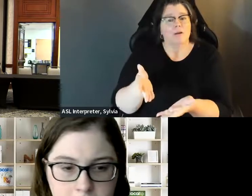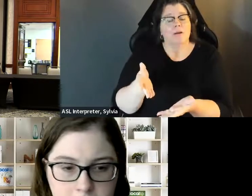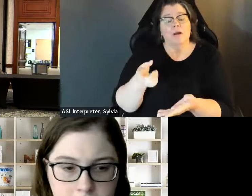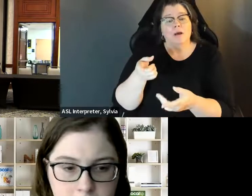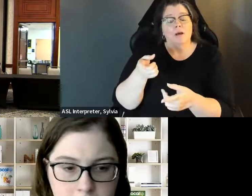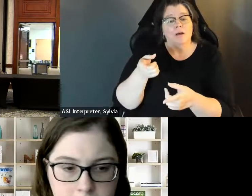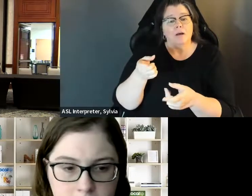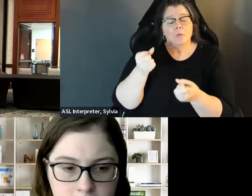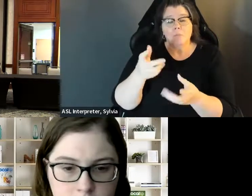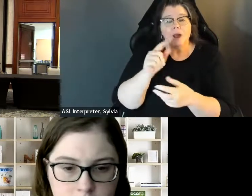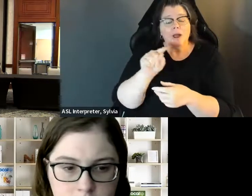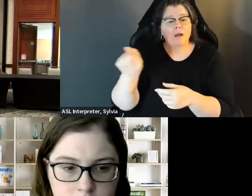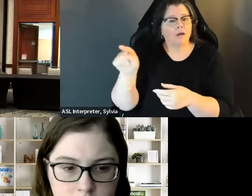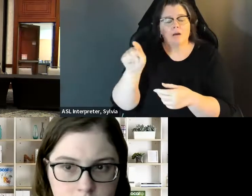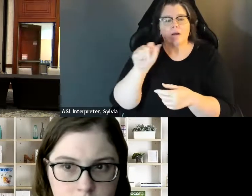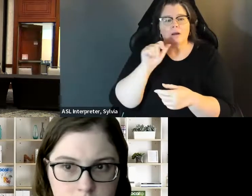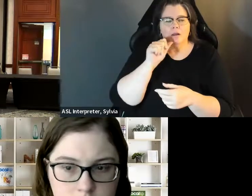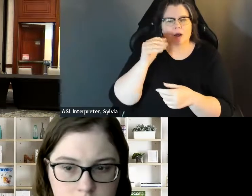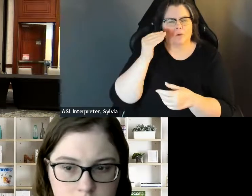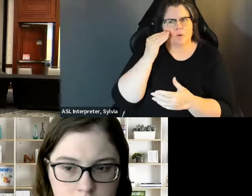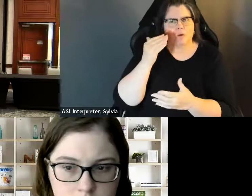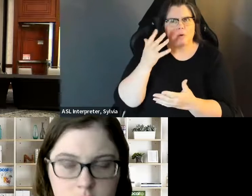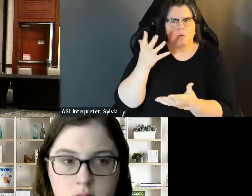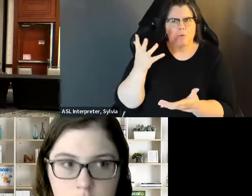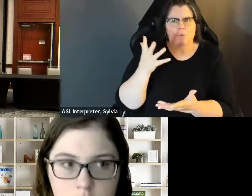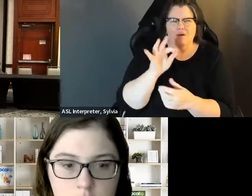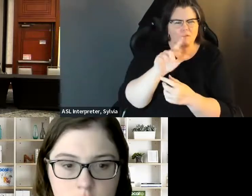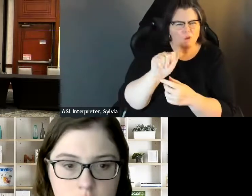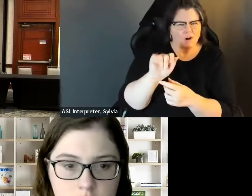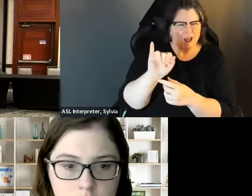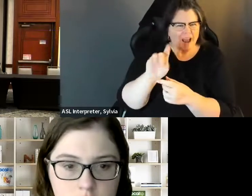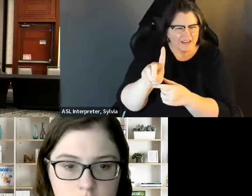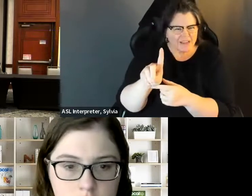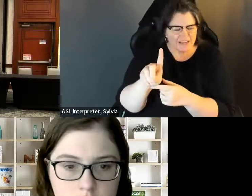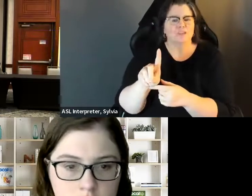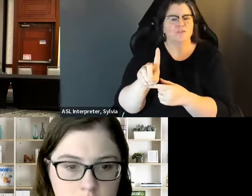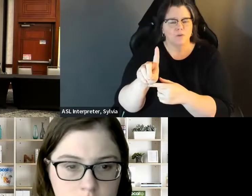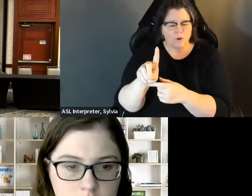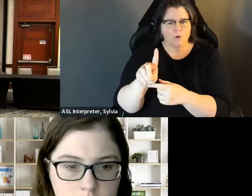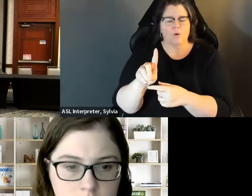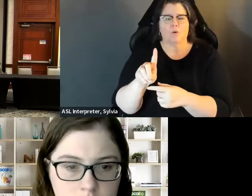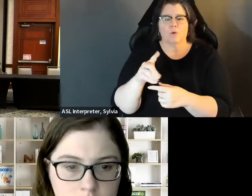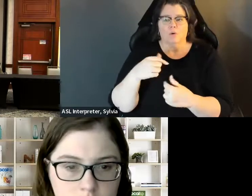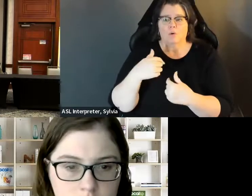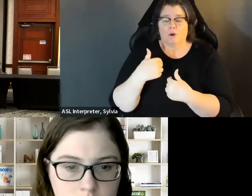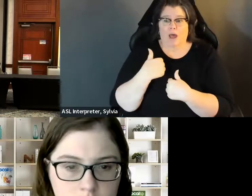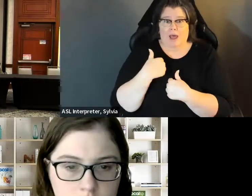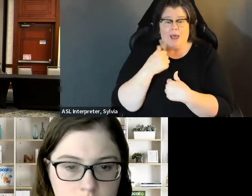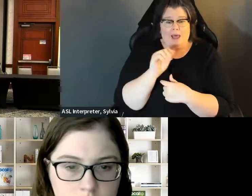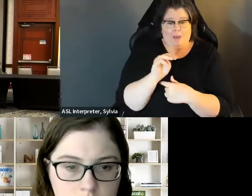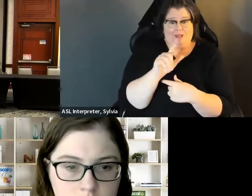Okay. not know what a Florida ID was . They accepted a Florida Was be accepted. A Florida driver's license being legally blind, don't have one So that was a challenge.